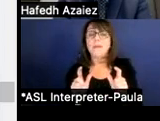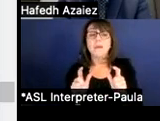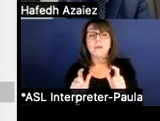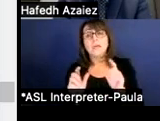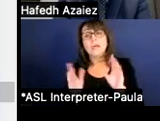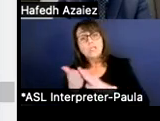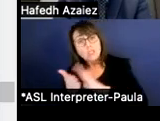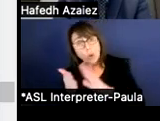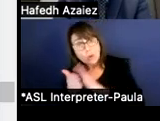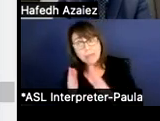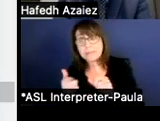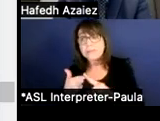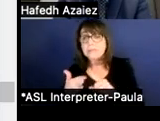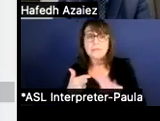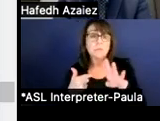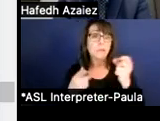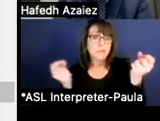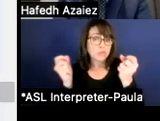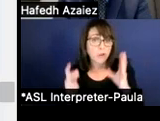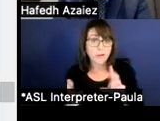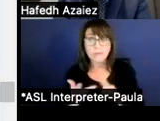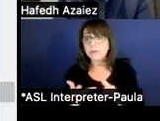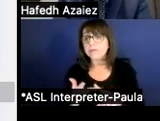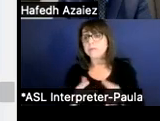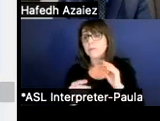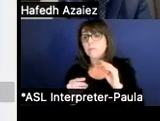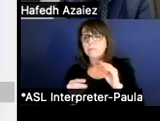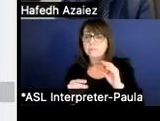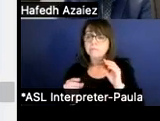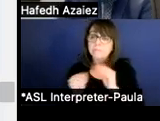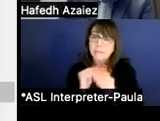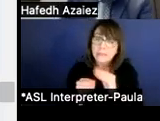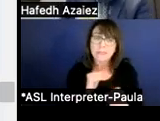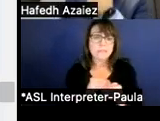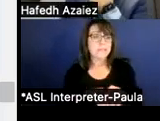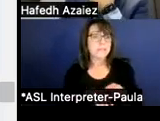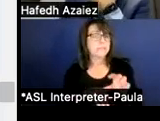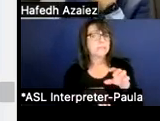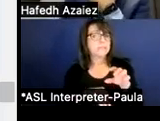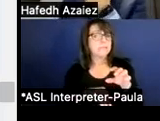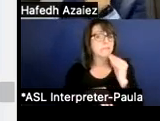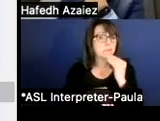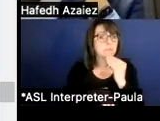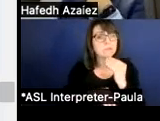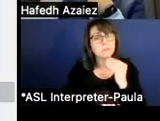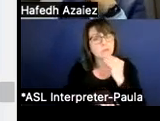our maintenance workers, and child nutrition workers. And then lastly, we have a separate category for our police group. So like our technology group,